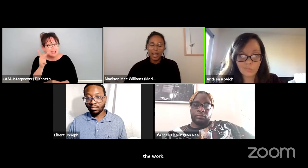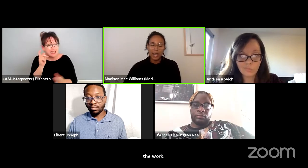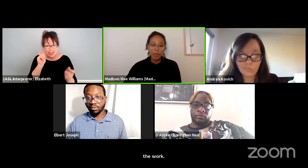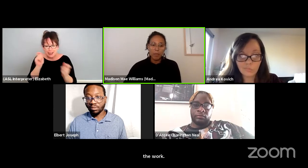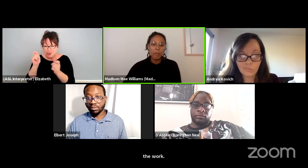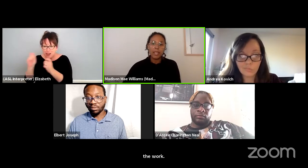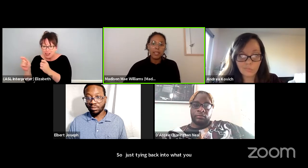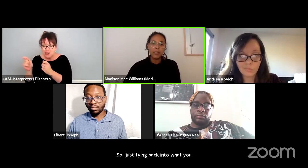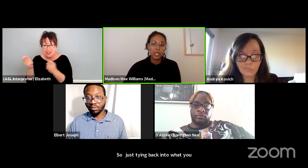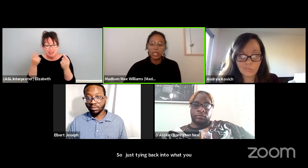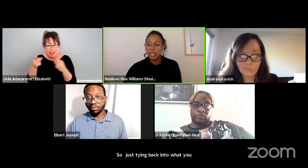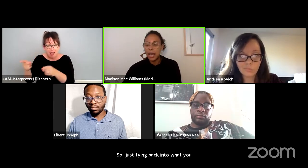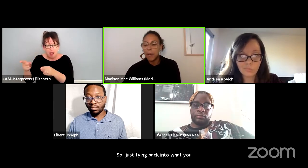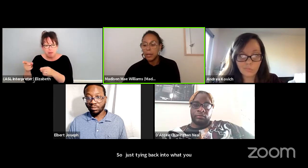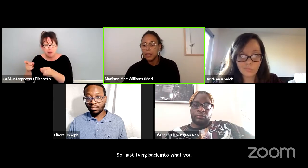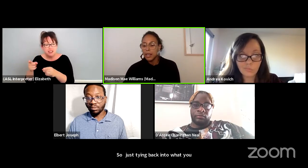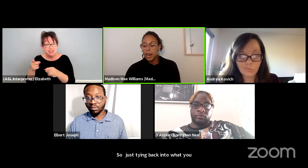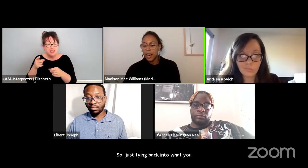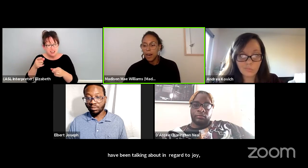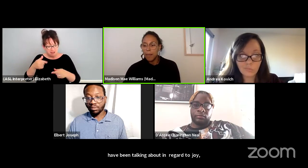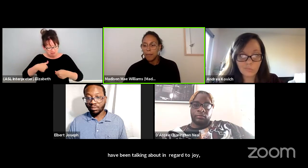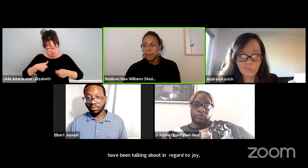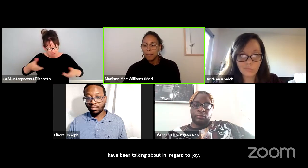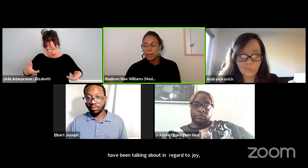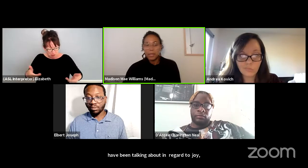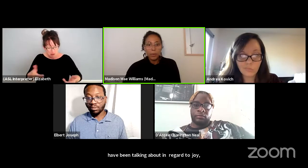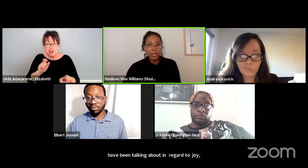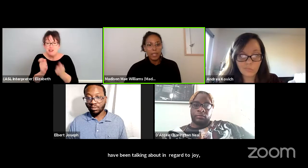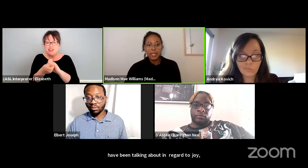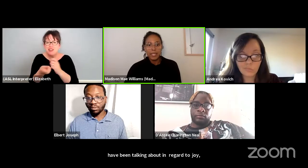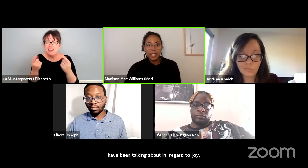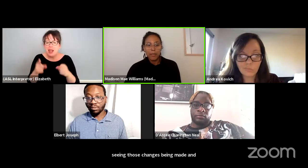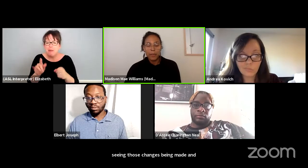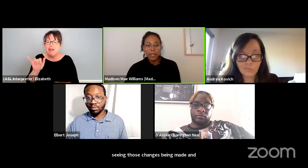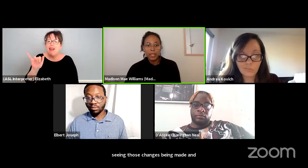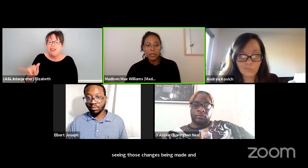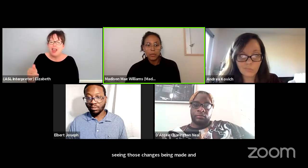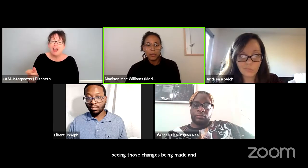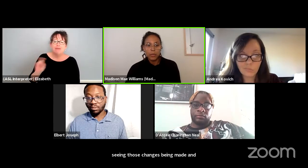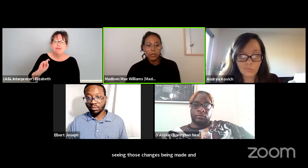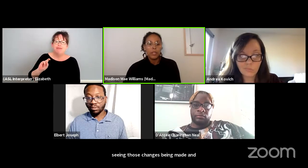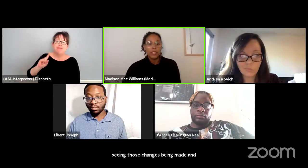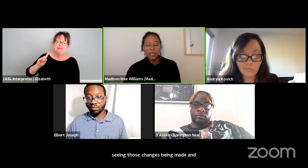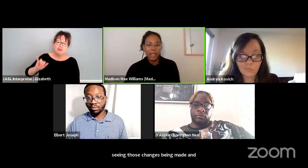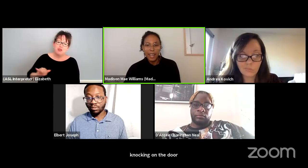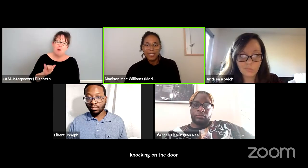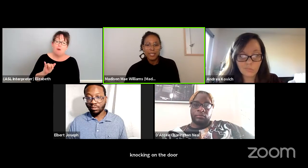and making those changes happen is what's necessary for us to achieve that.